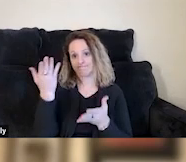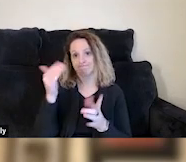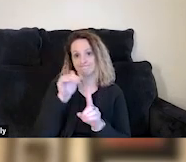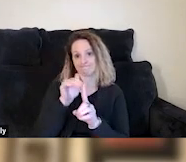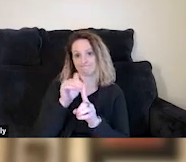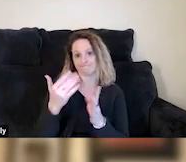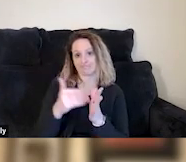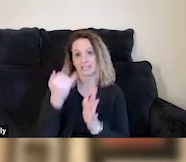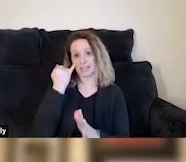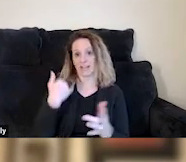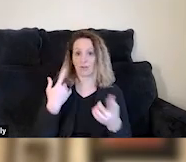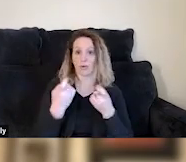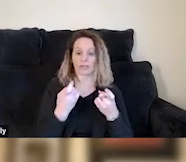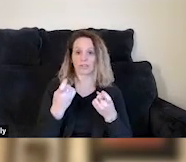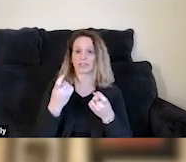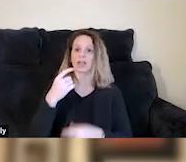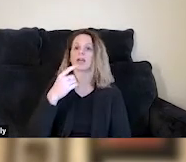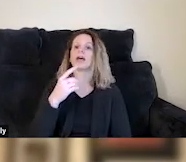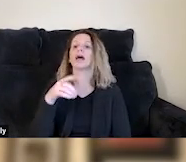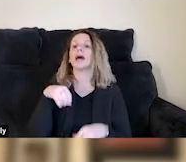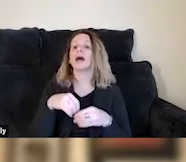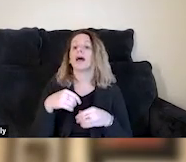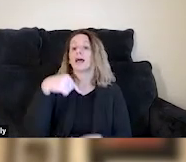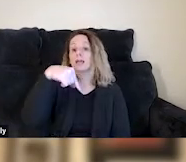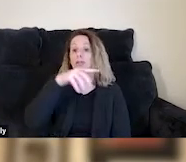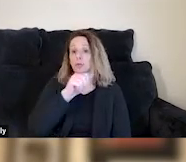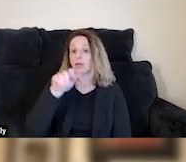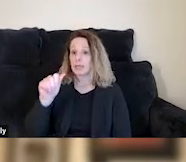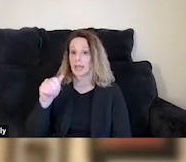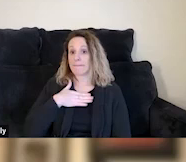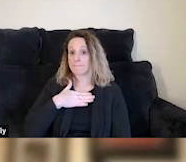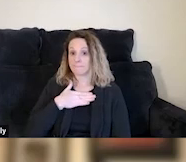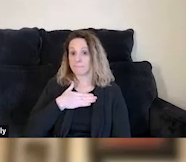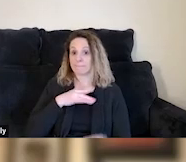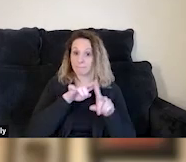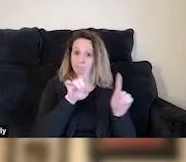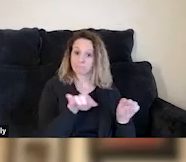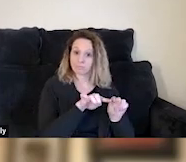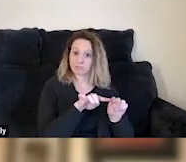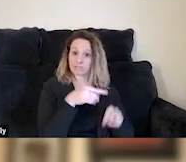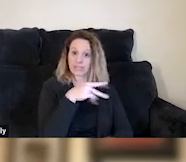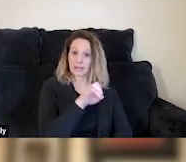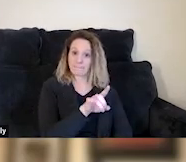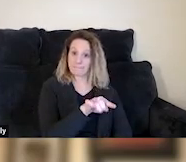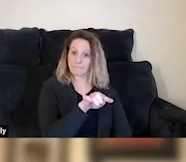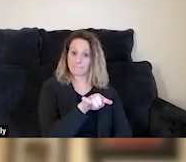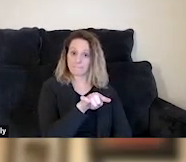If you have questions for any of the speakers on this last panel, please put it in the Q&A pod. There aren't any there right now,